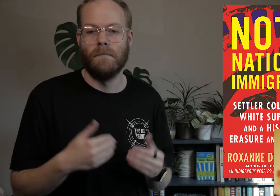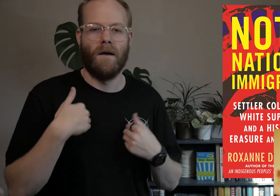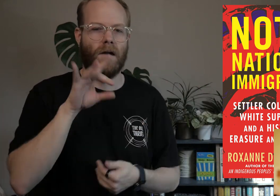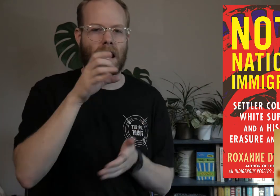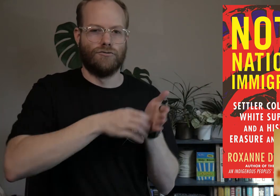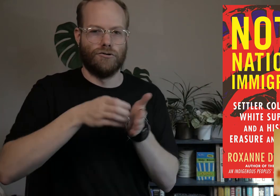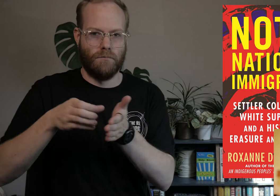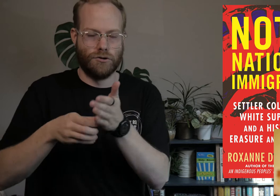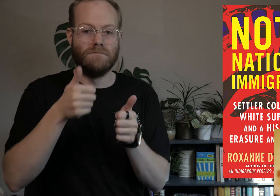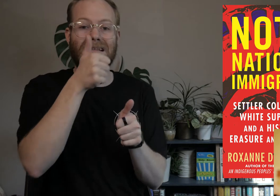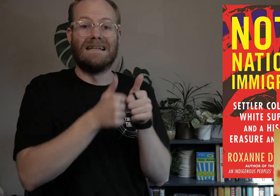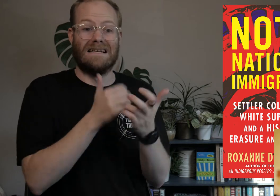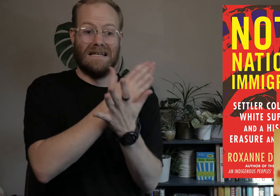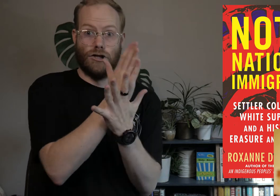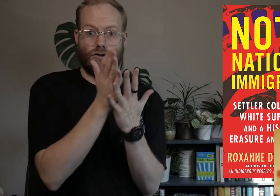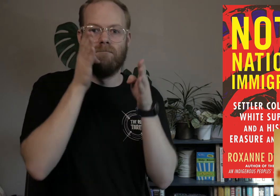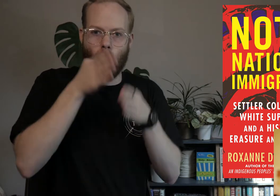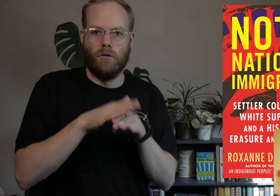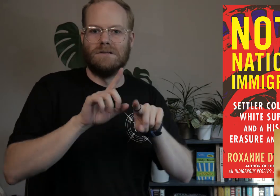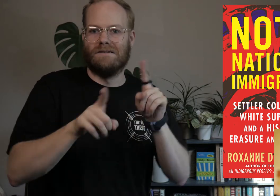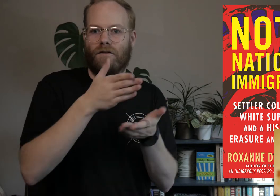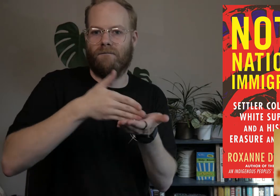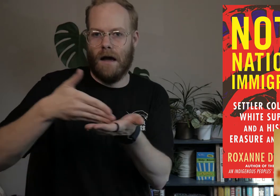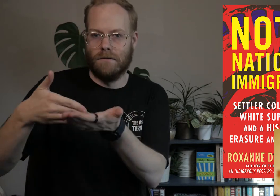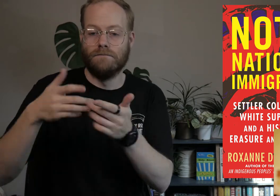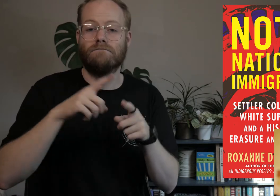There’s eight chapters, and each focuses on a different facet,